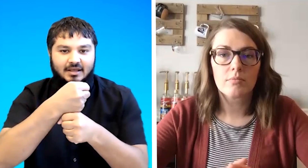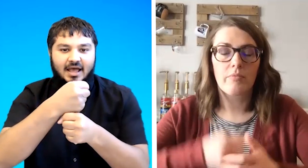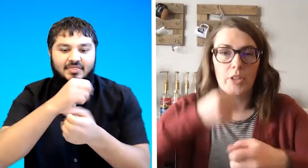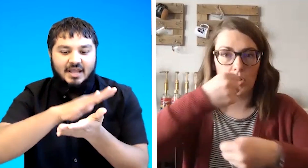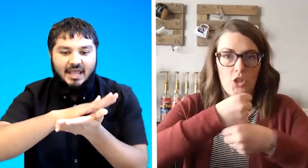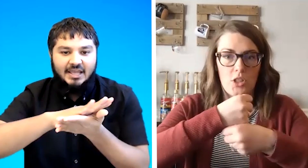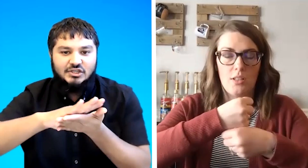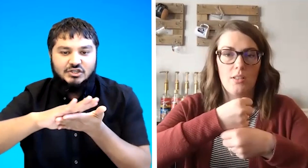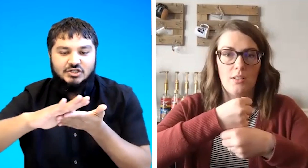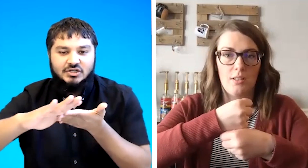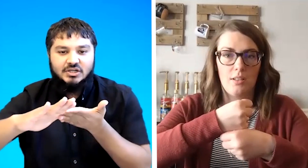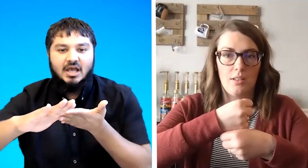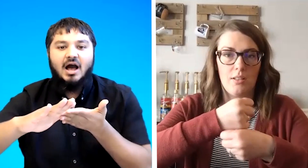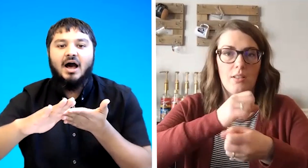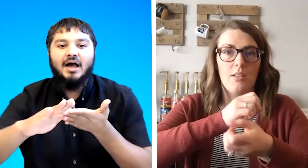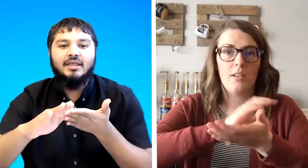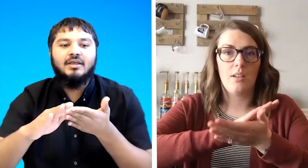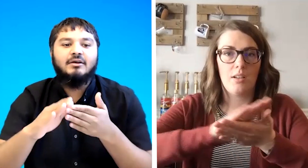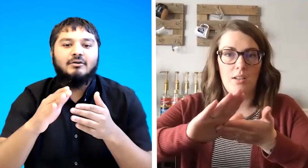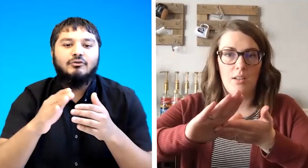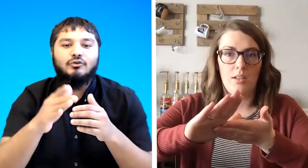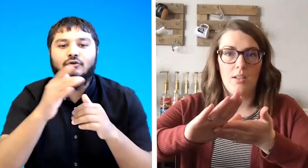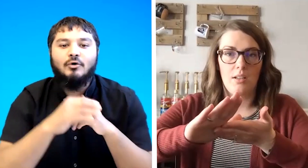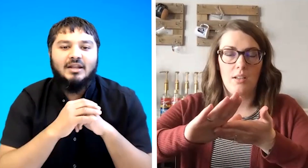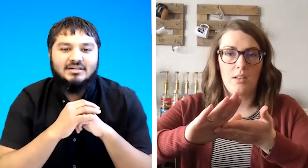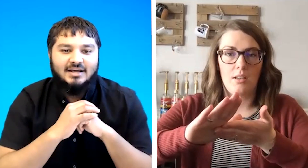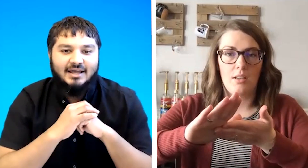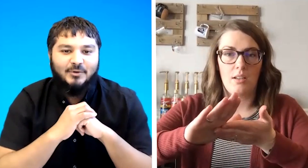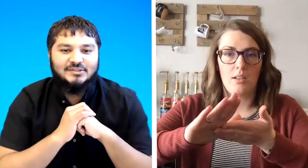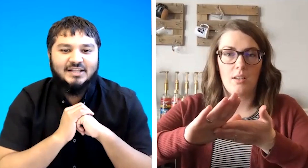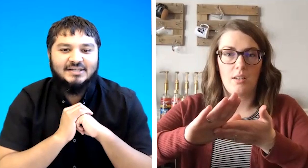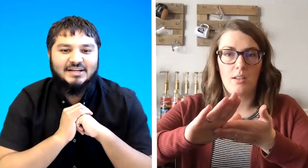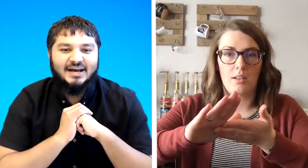and then h i you know the letter i what's the letter i